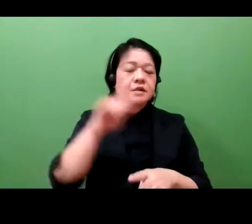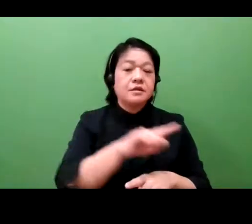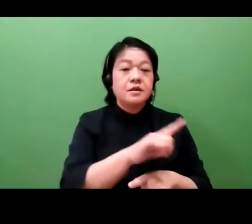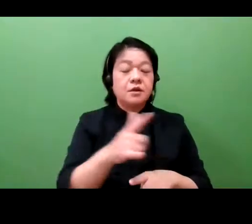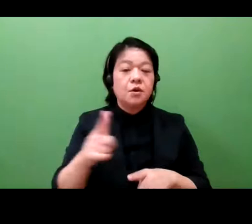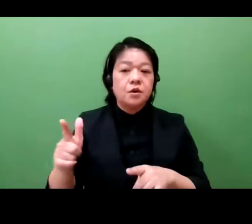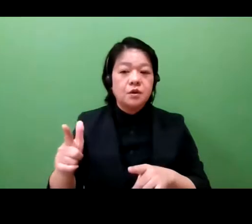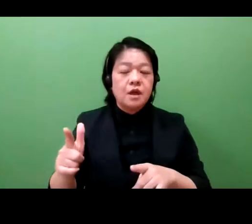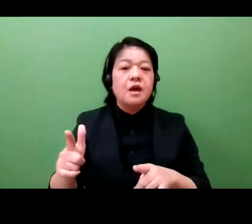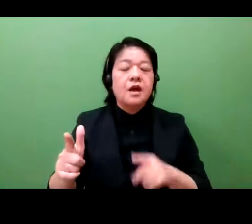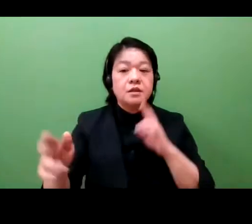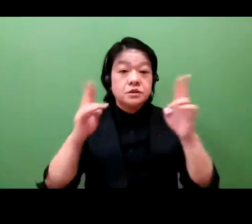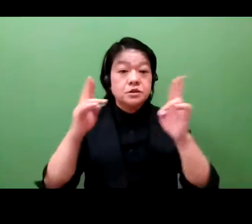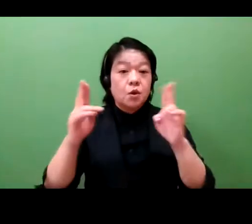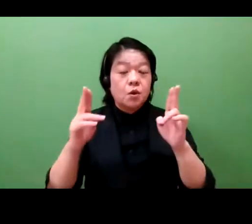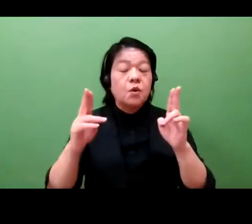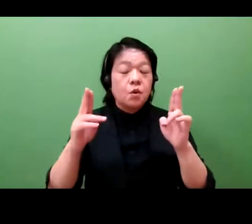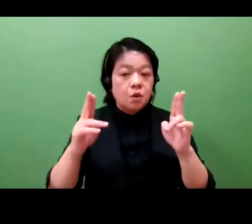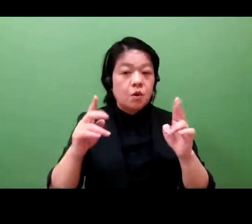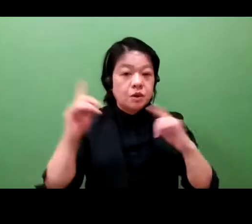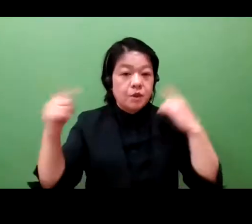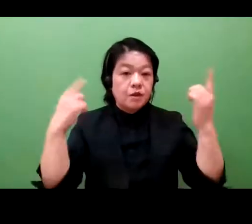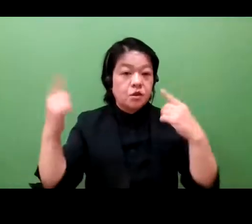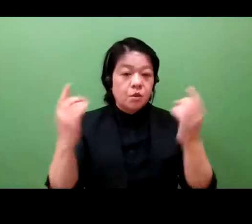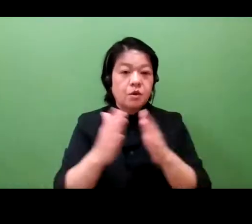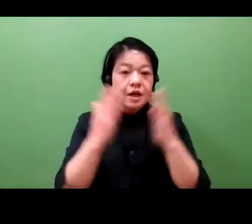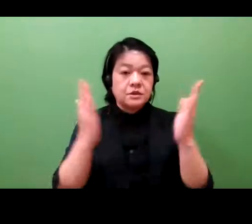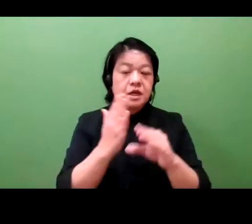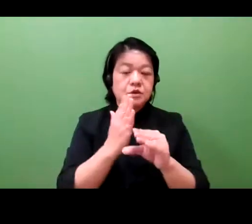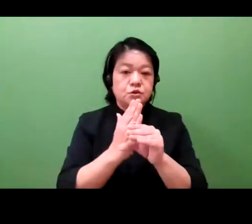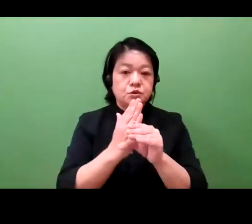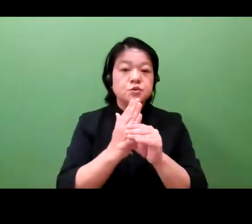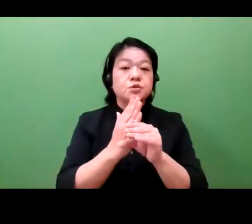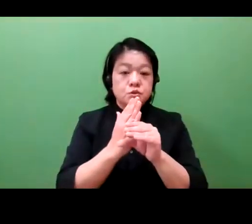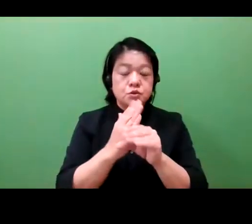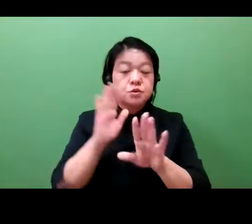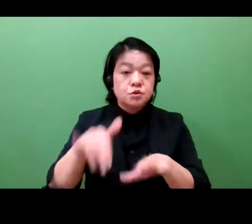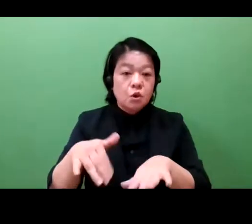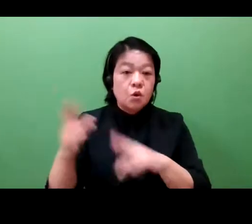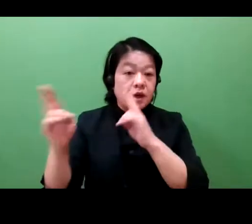And I look forward to hearing from our entrepreneurs and experts. Thank you very much for joining us.